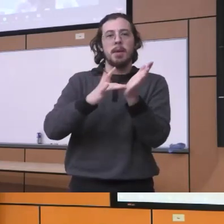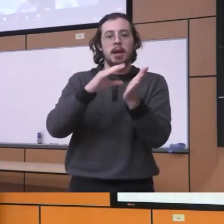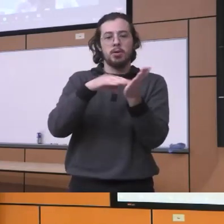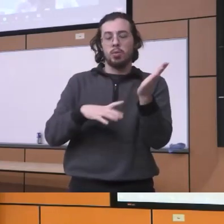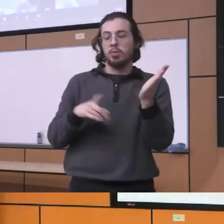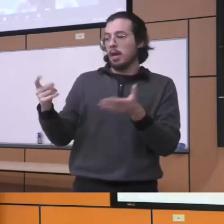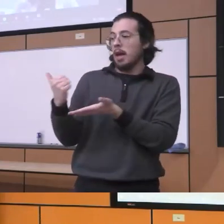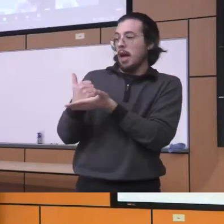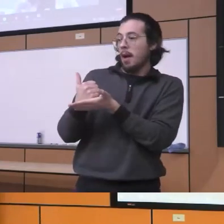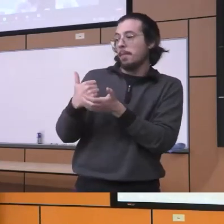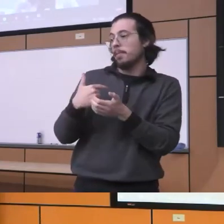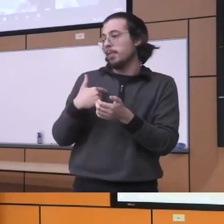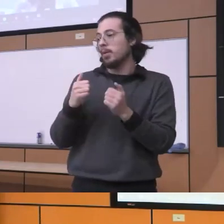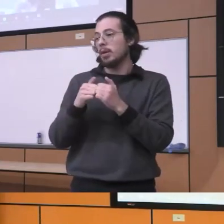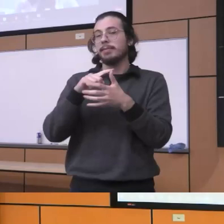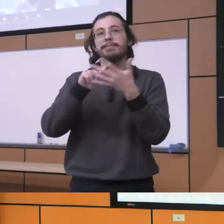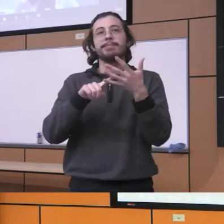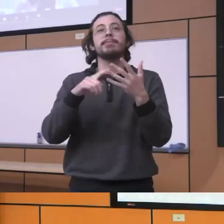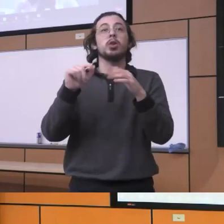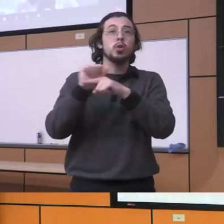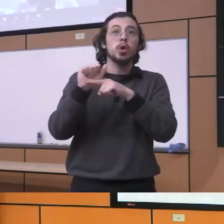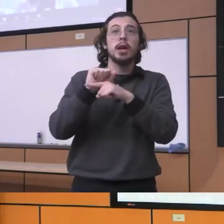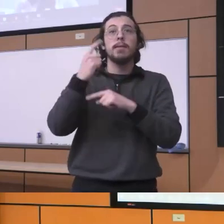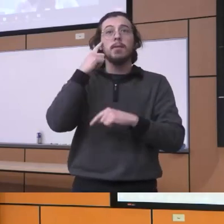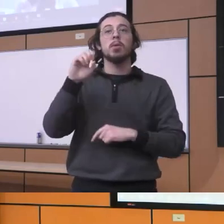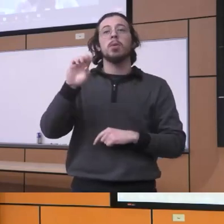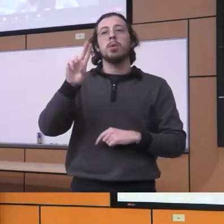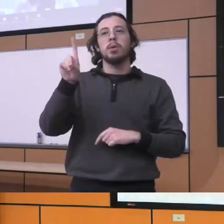you know the Samsung Grand that I have with the training for opioid use disorders they are really